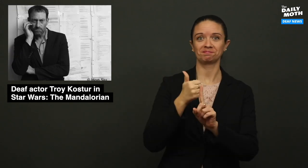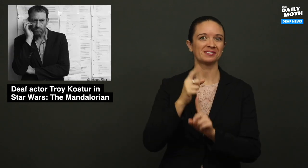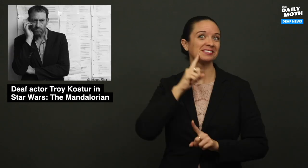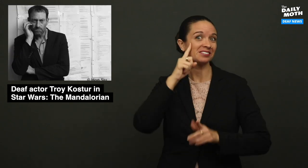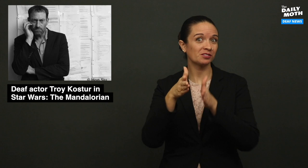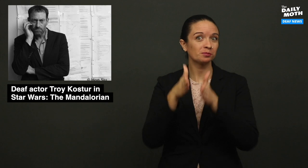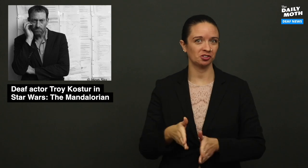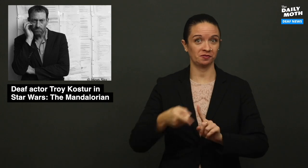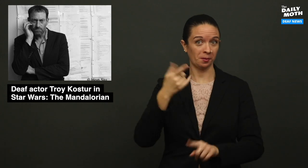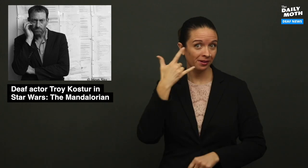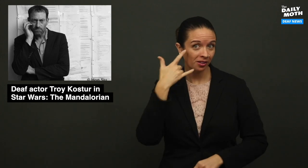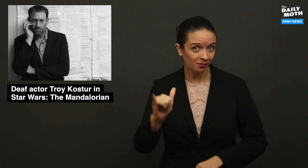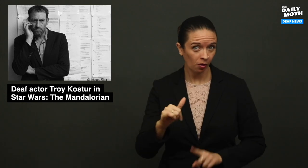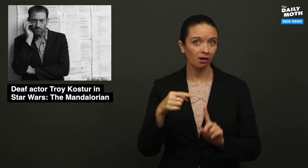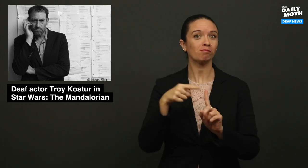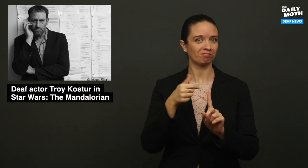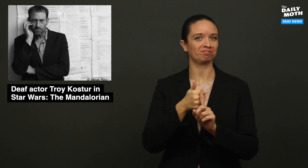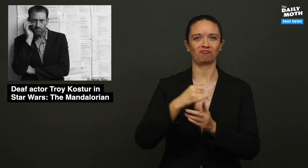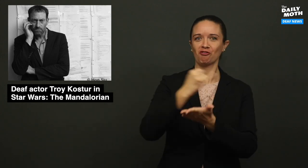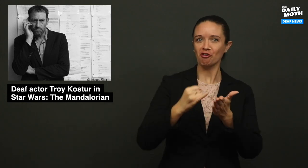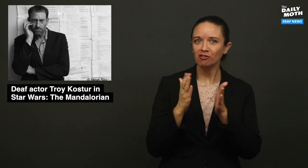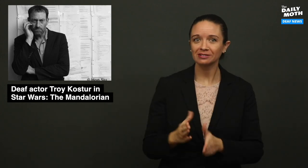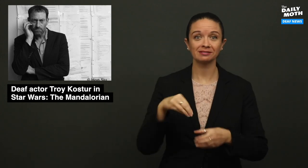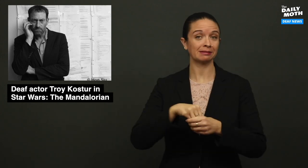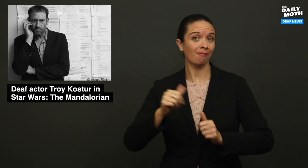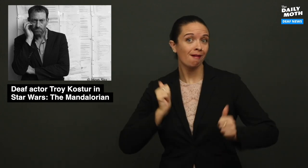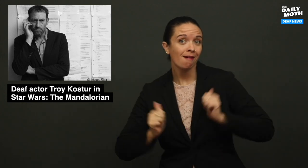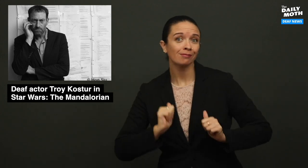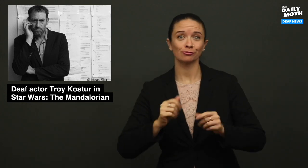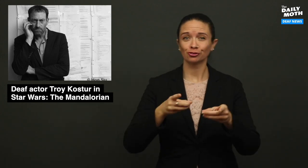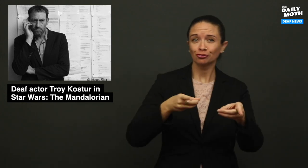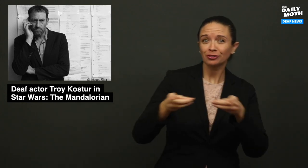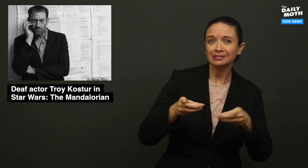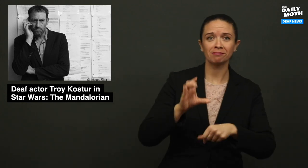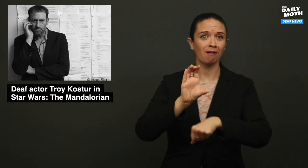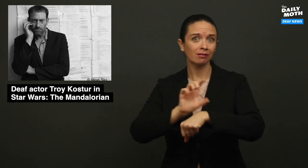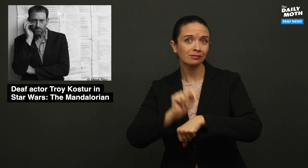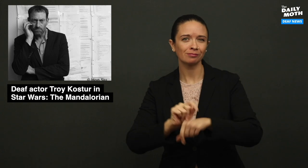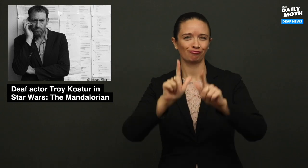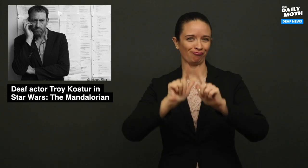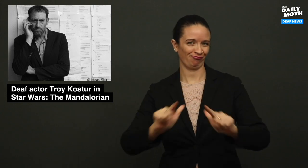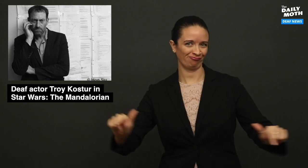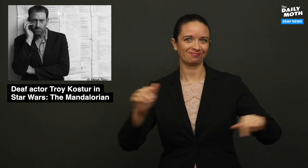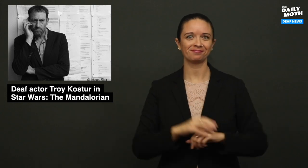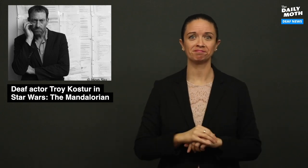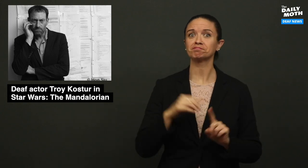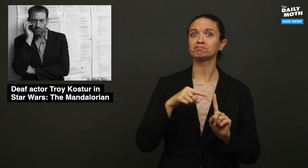a Deaf person from California, and he is an artist in acting, directing, consulting, and other things.